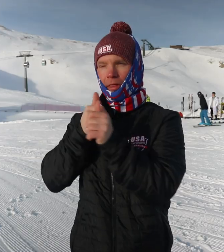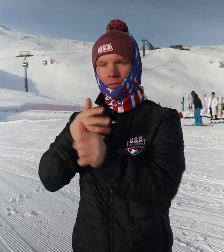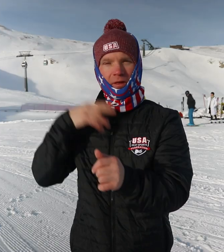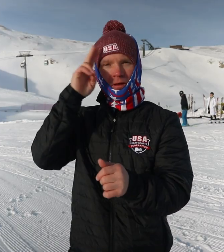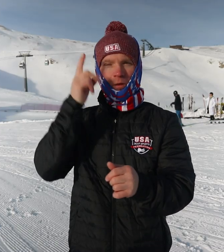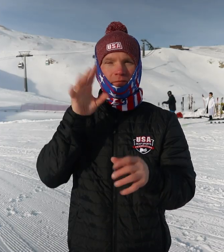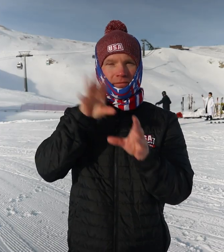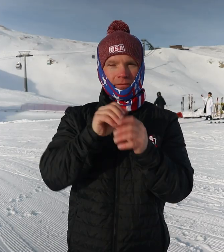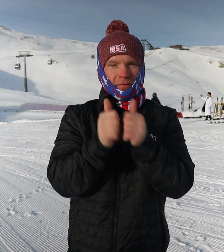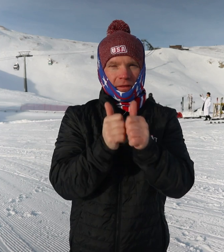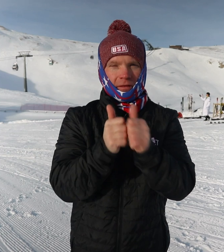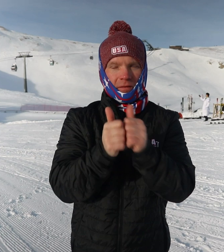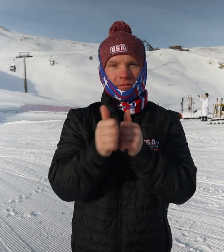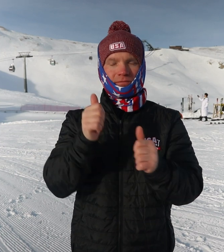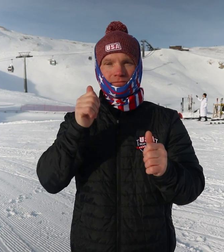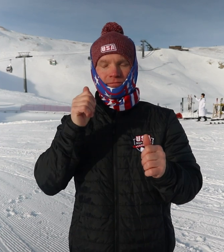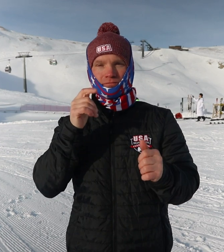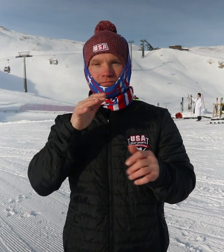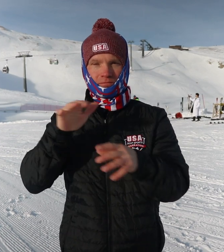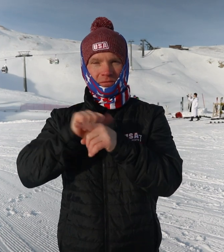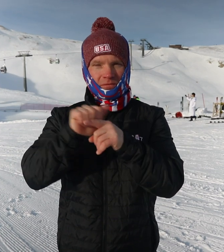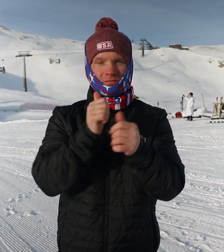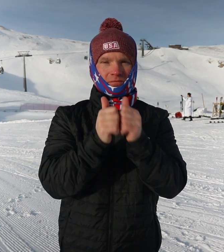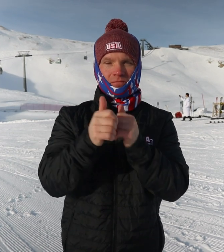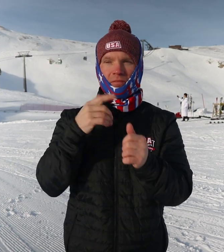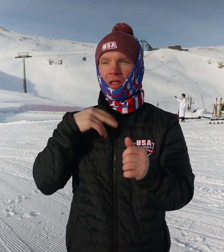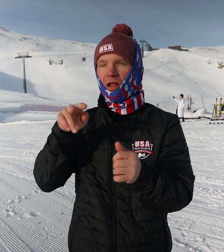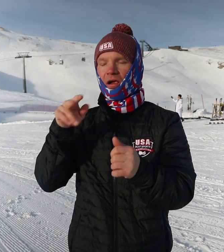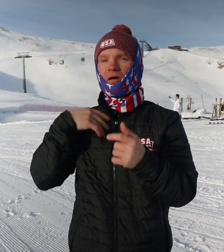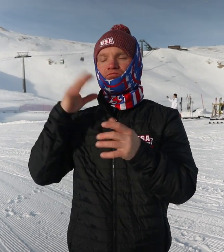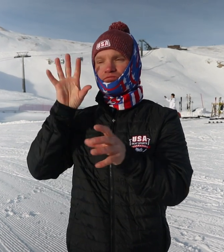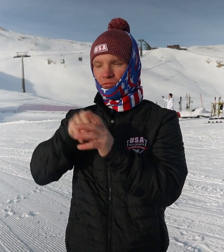I’m following my Uncle’s footsteps - I grew up watching him train for races.